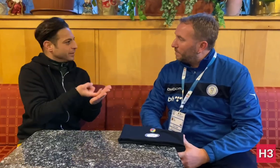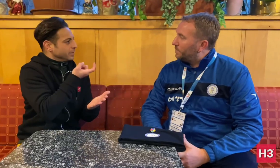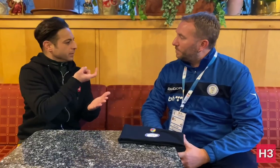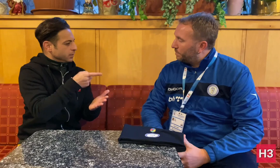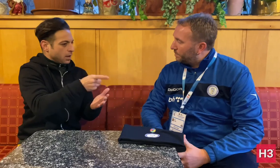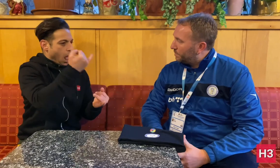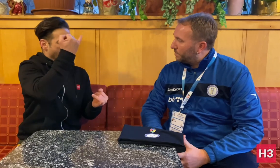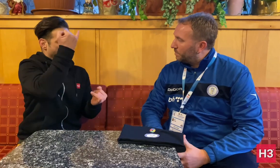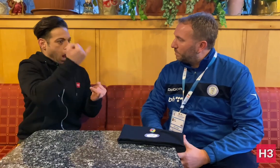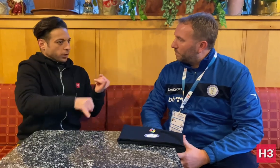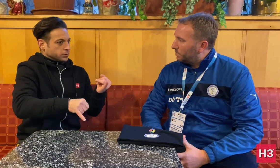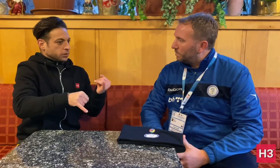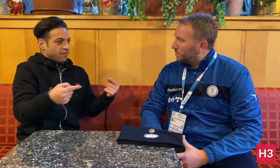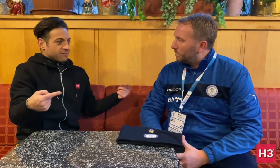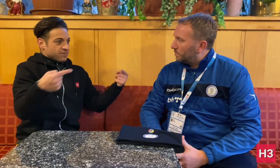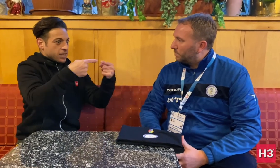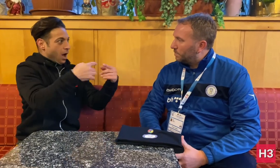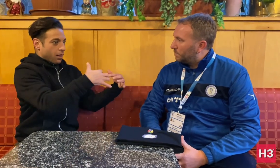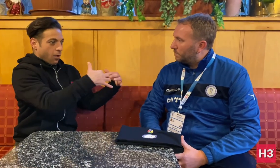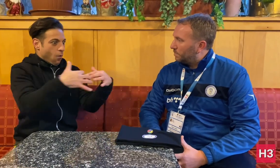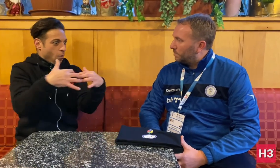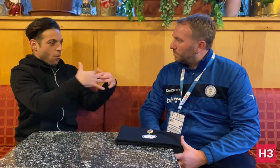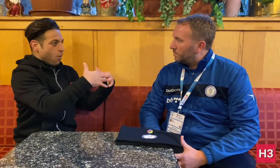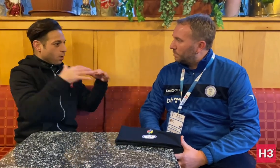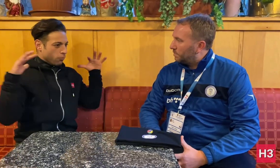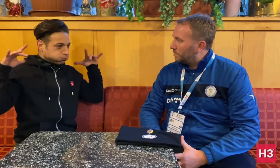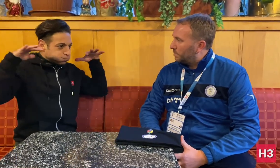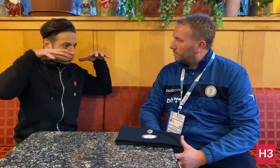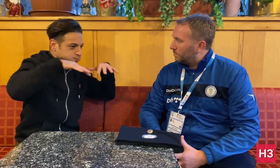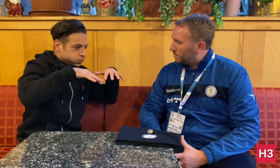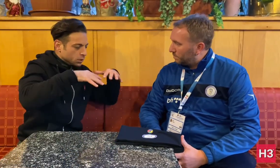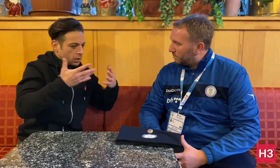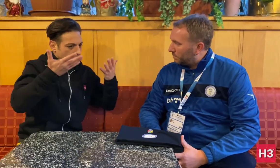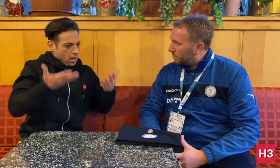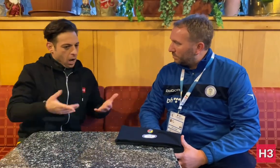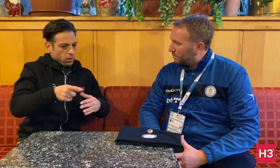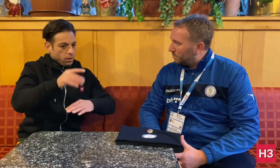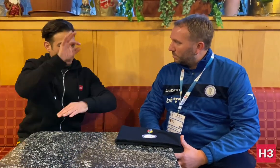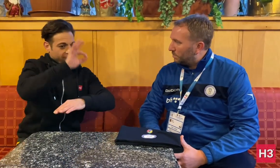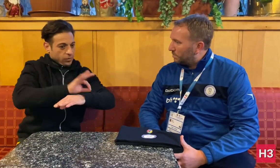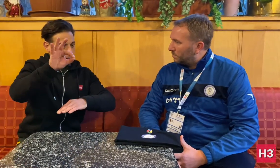[Memnos]: The ice hockey final is normally held on the last day of the Deaflympics. Now that futsal will be included, how will